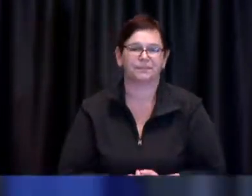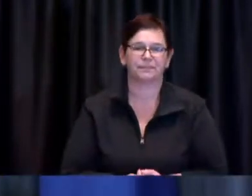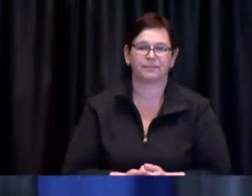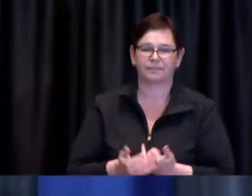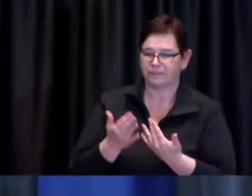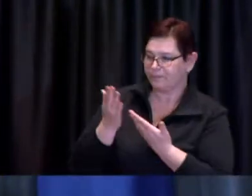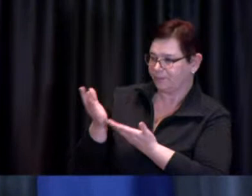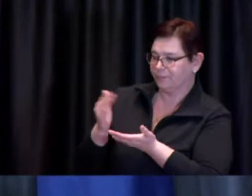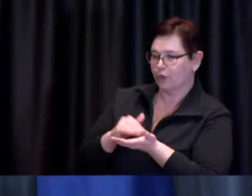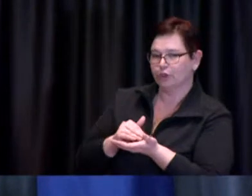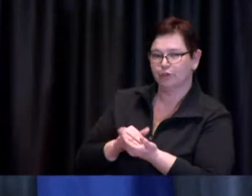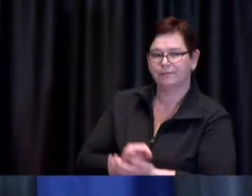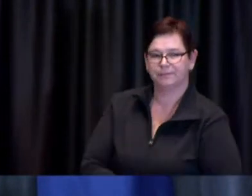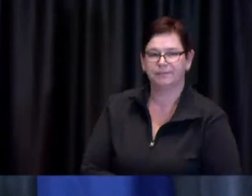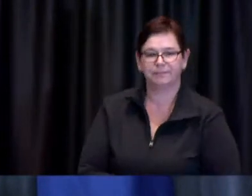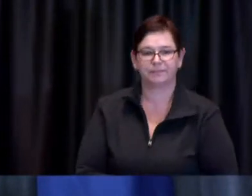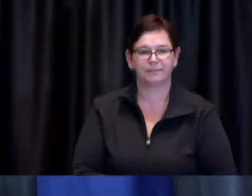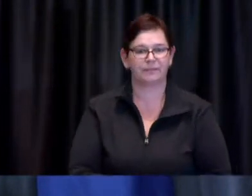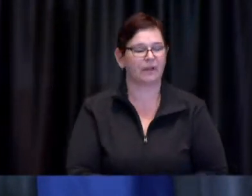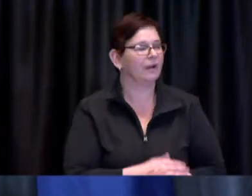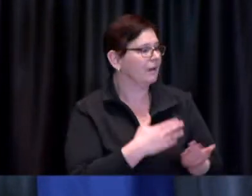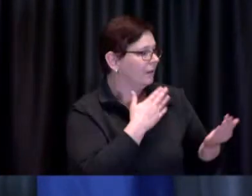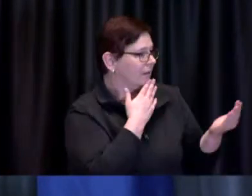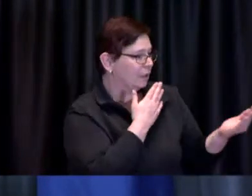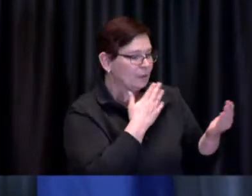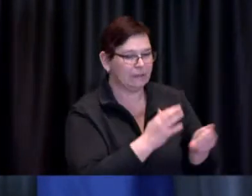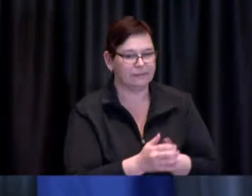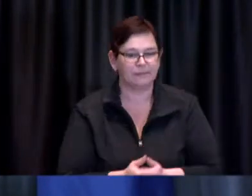Dr. de Villa: Thank you Chief Pegg and good afternoon.